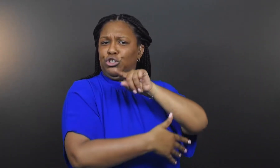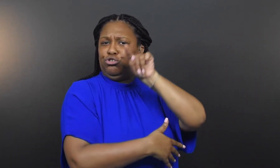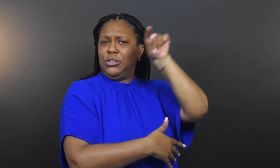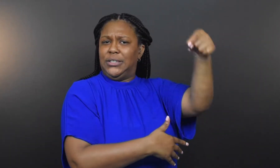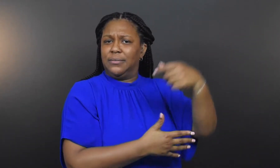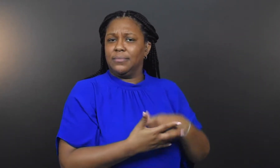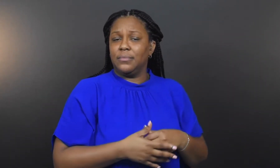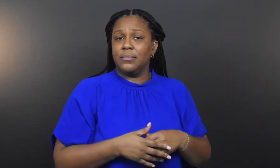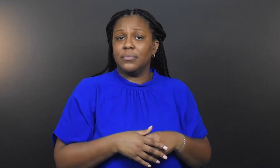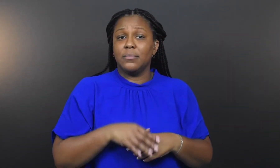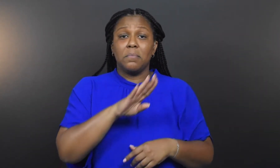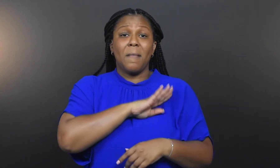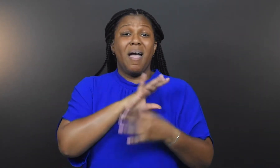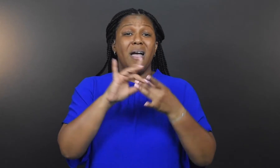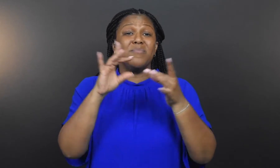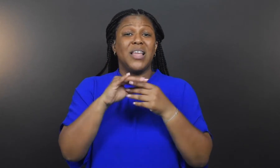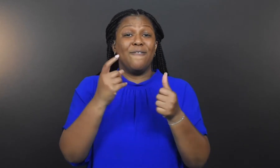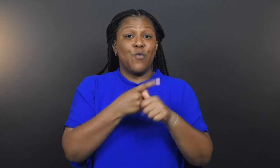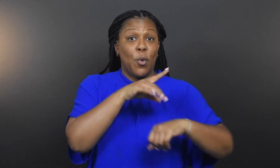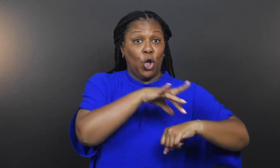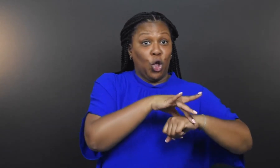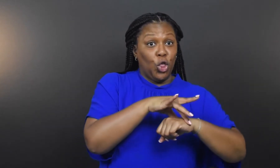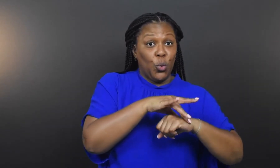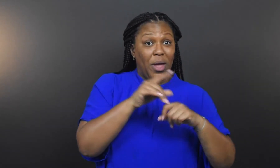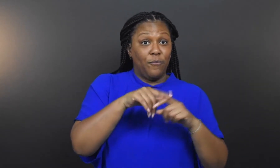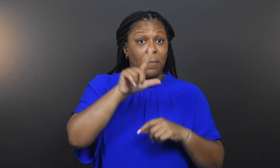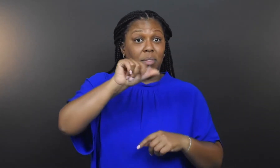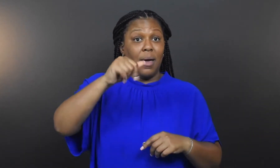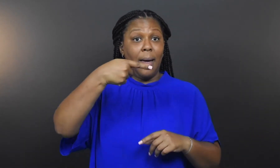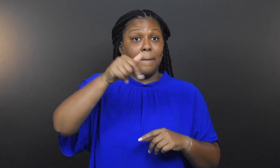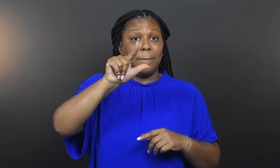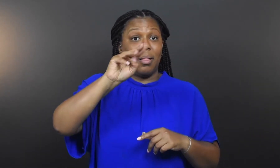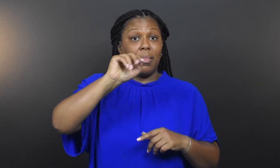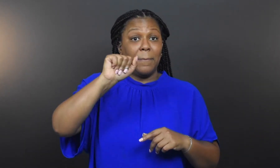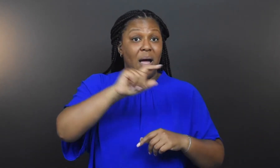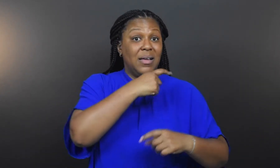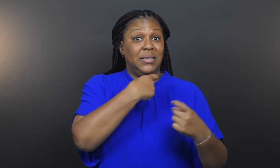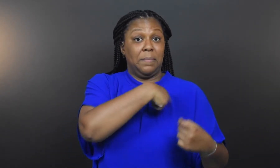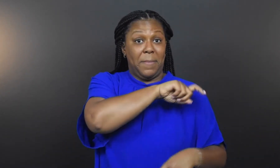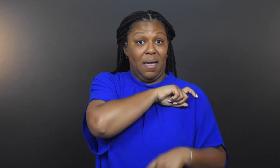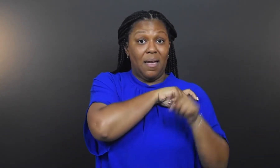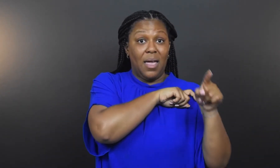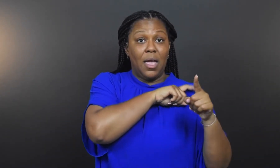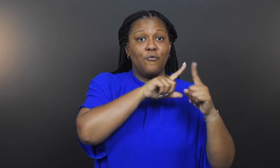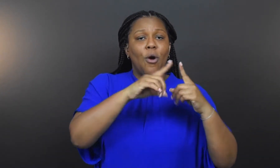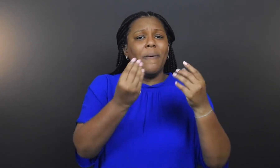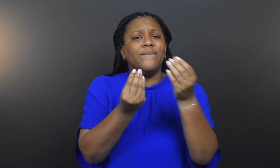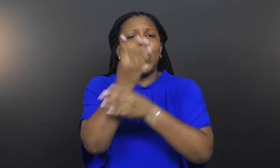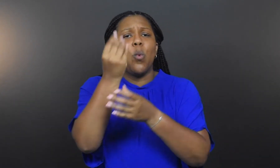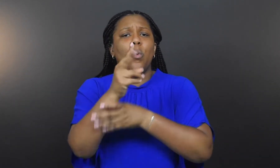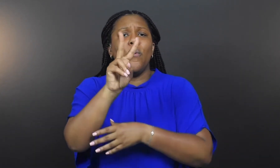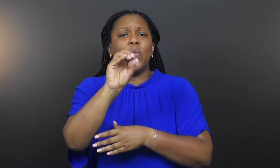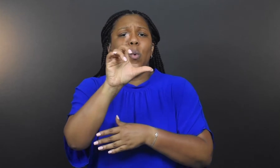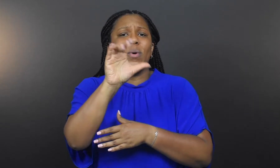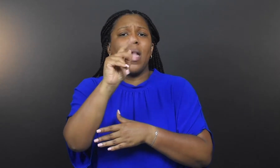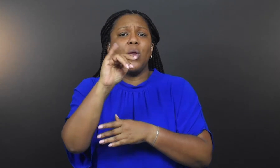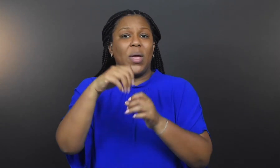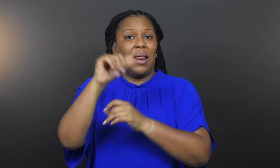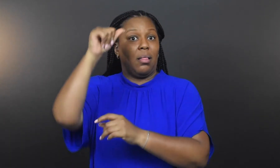“From earthquakes in La Palma, Spain, to volcanoes in Alaska that interfere with Pacific